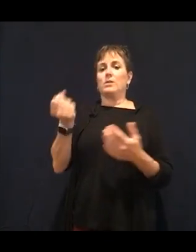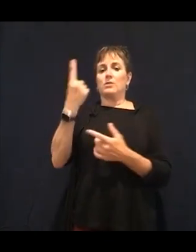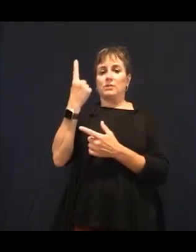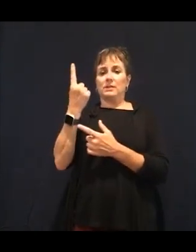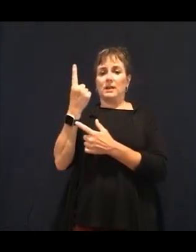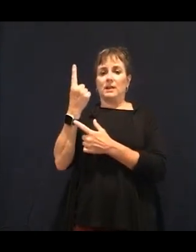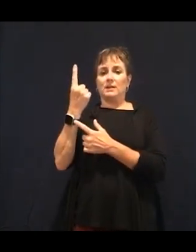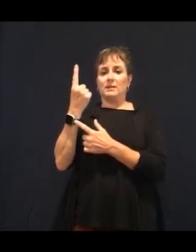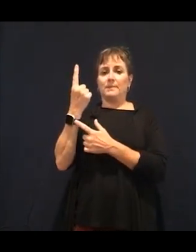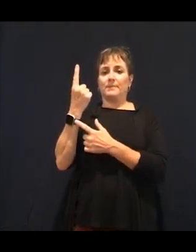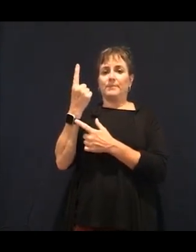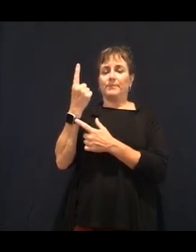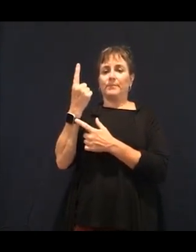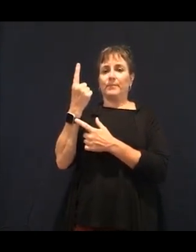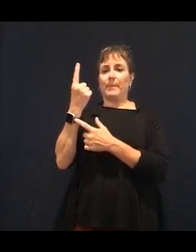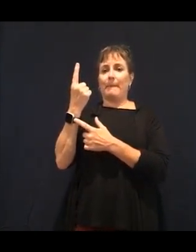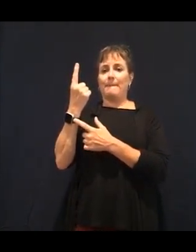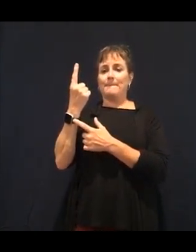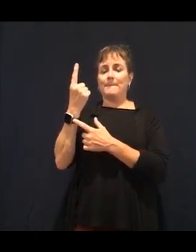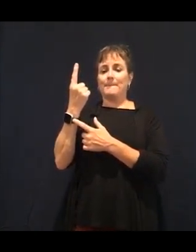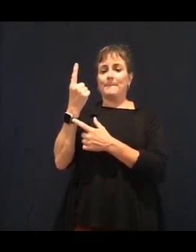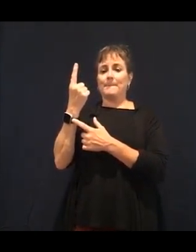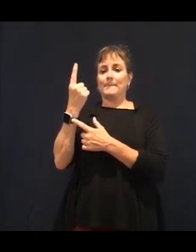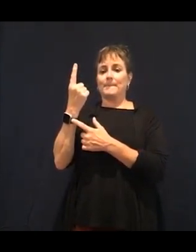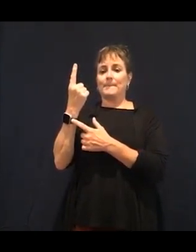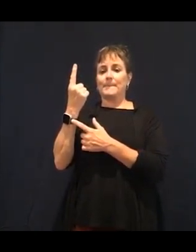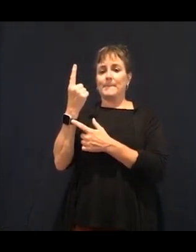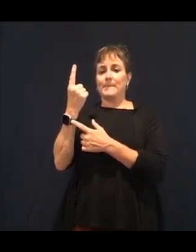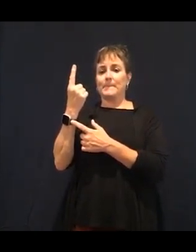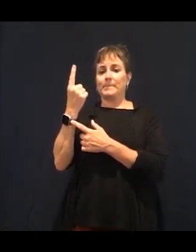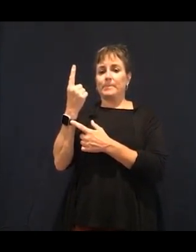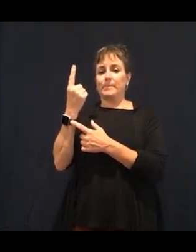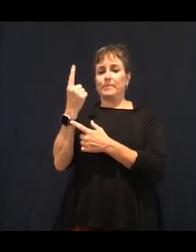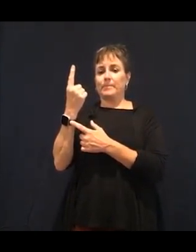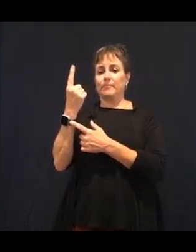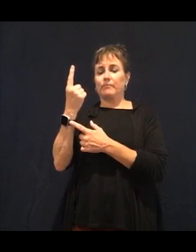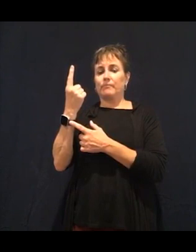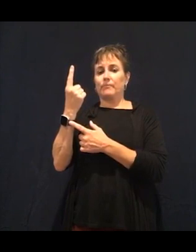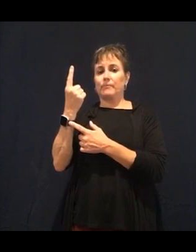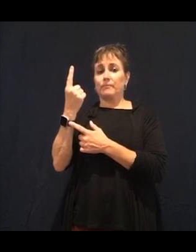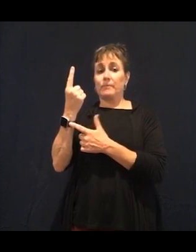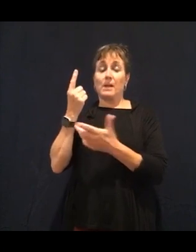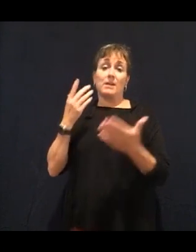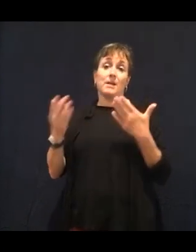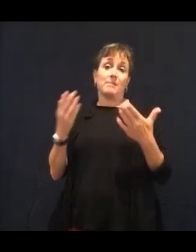and then you're very near future can be developed to help both at the same time.